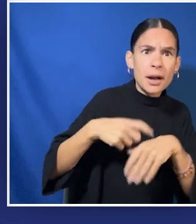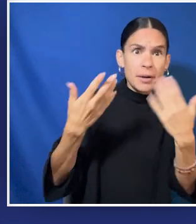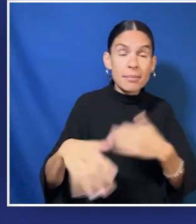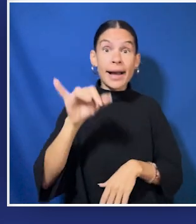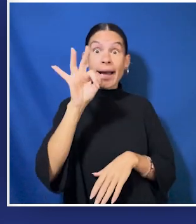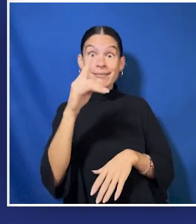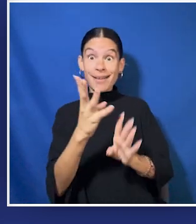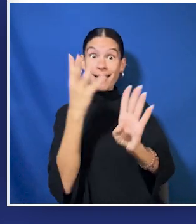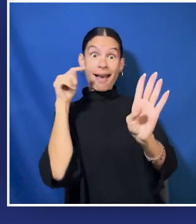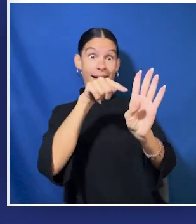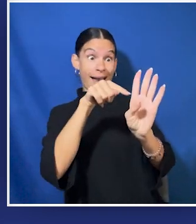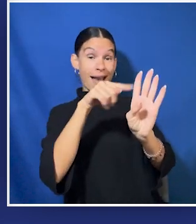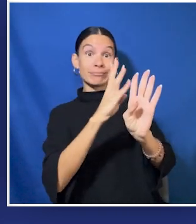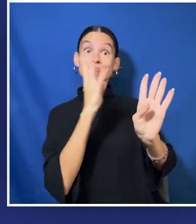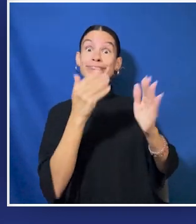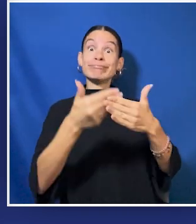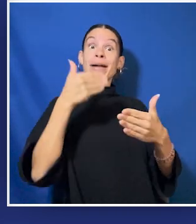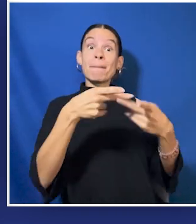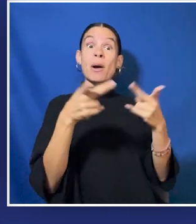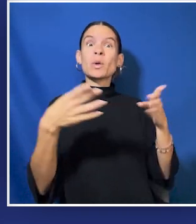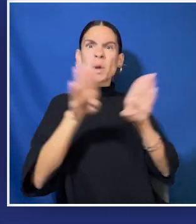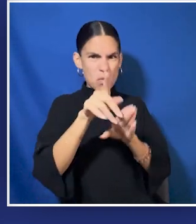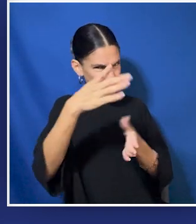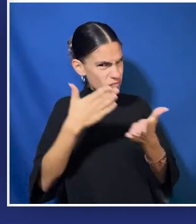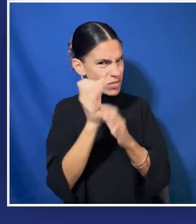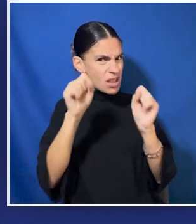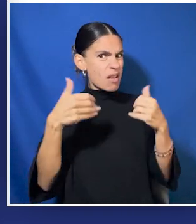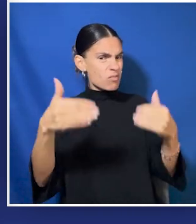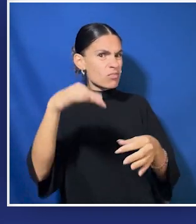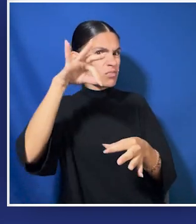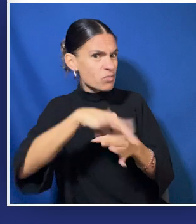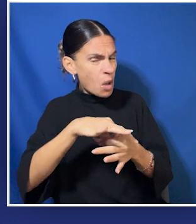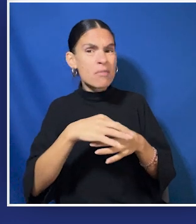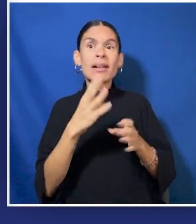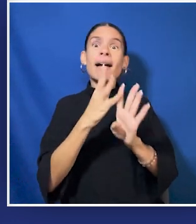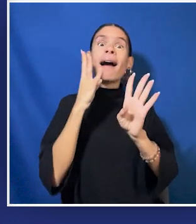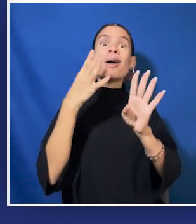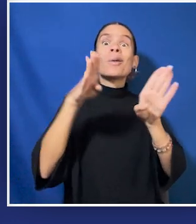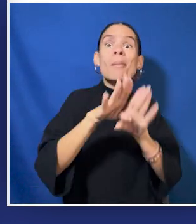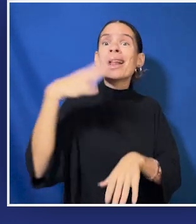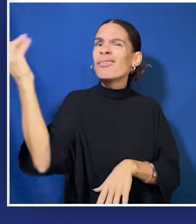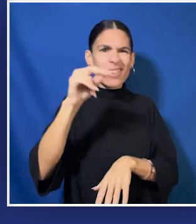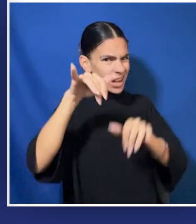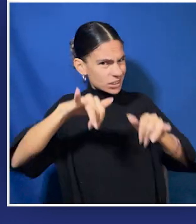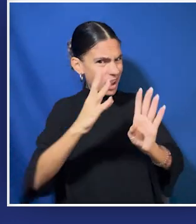If you’re in line before the polls close, you do have a right vote. Keep your spot in line